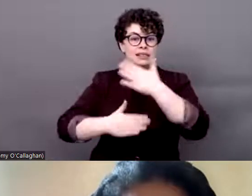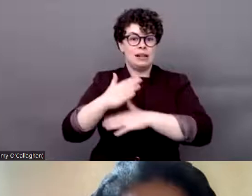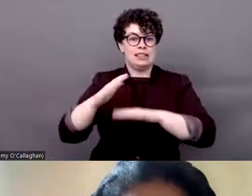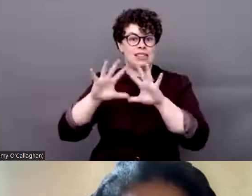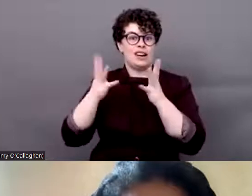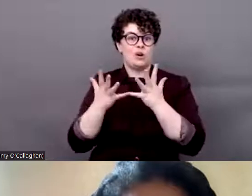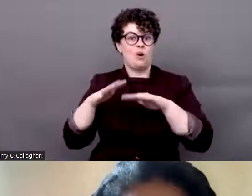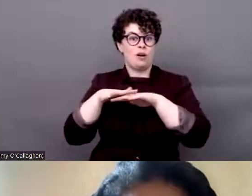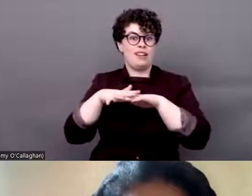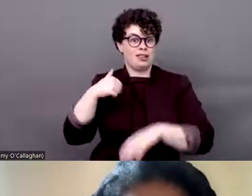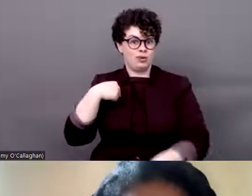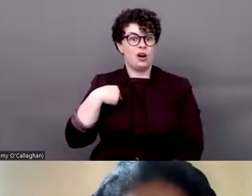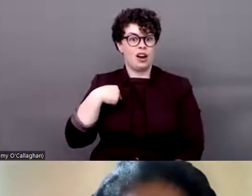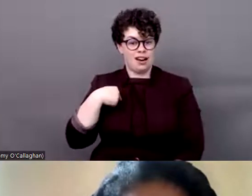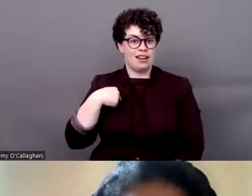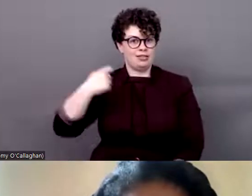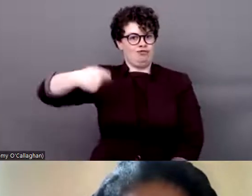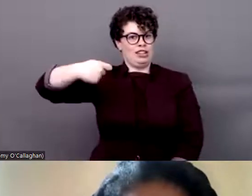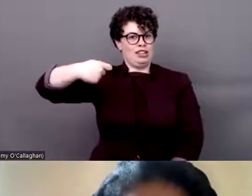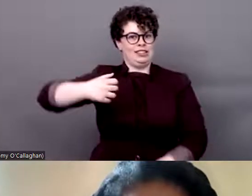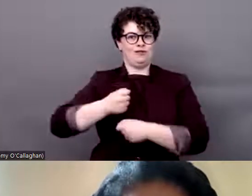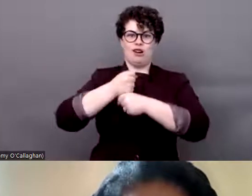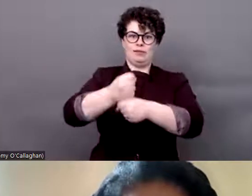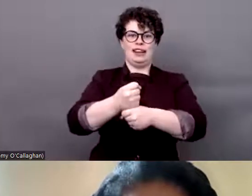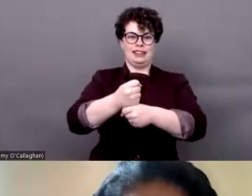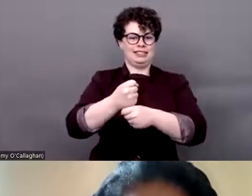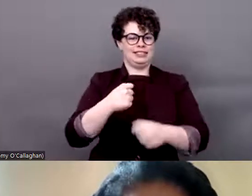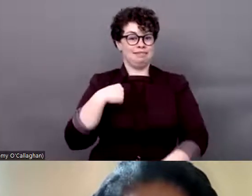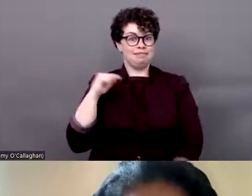Network, I am very happy today